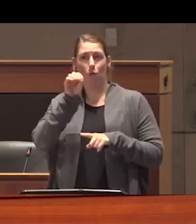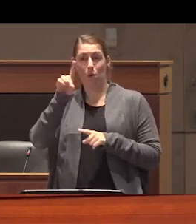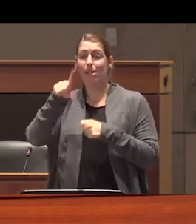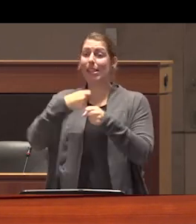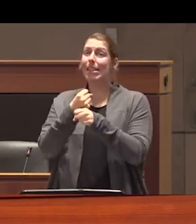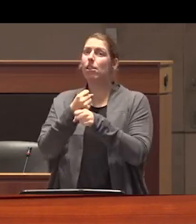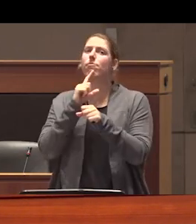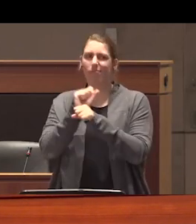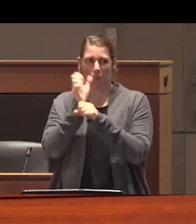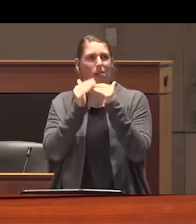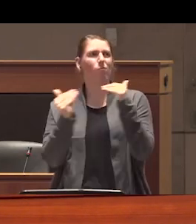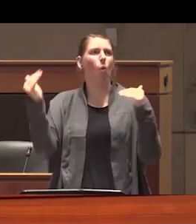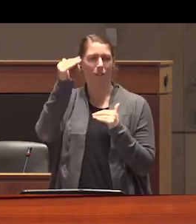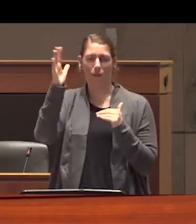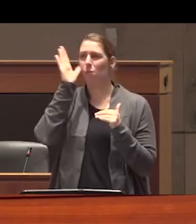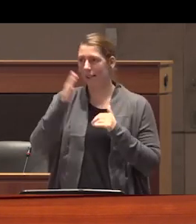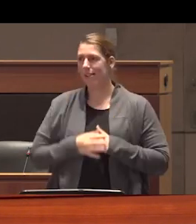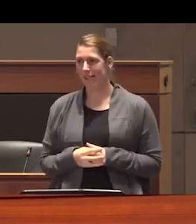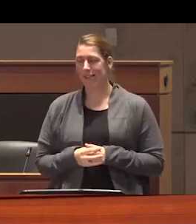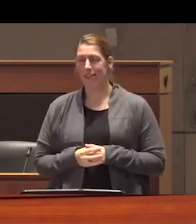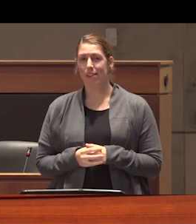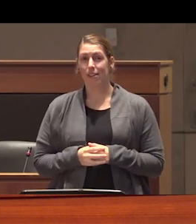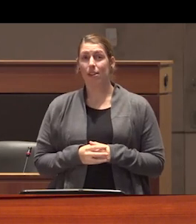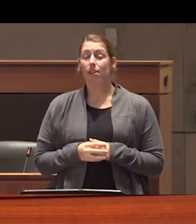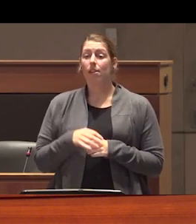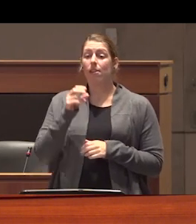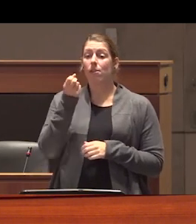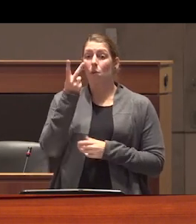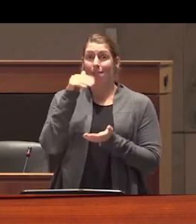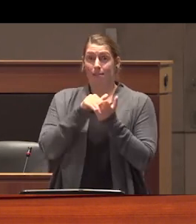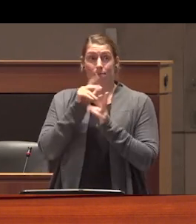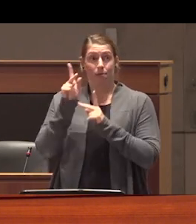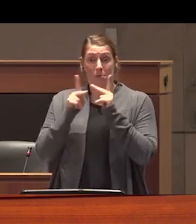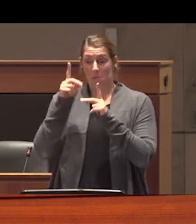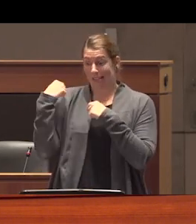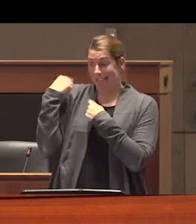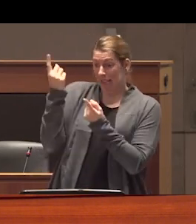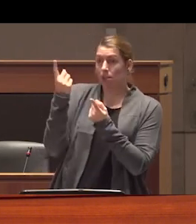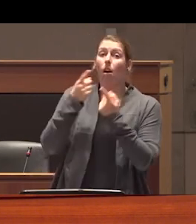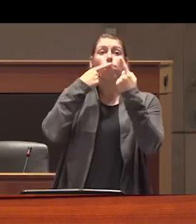to exceed that record well over 12,000 people have died since the emergency declaration that